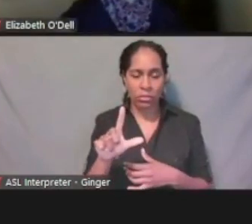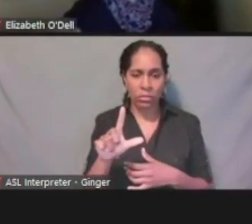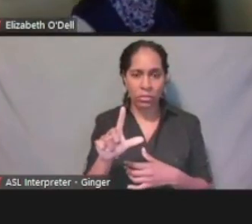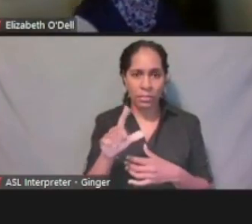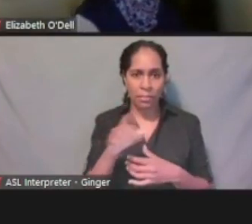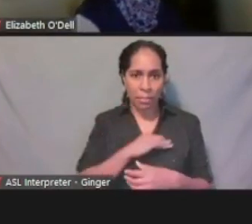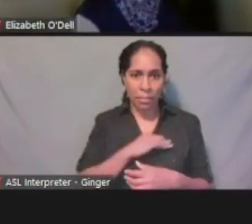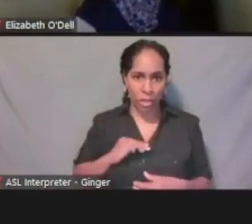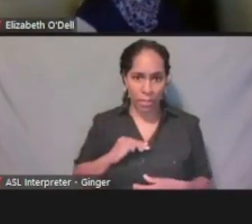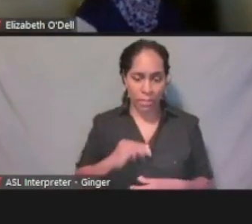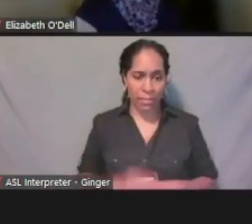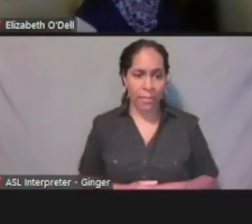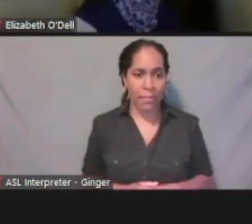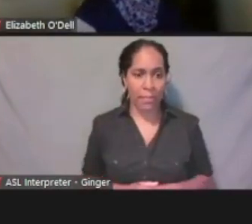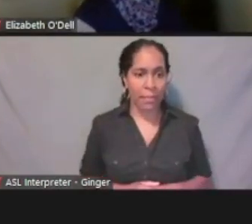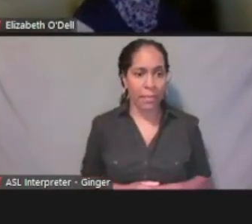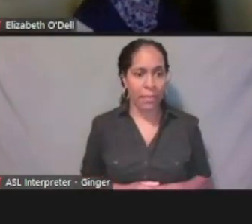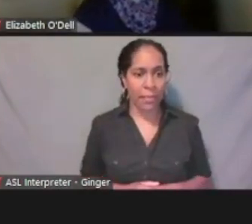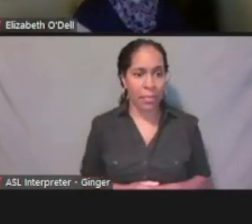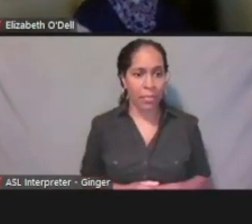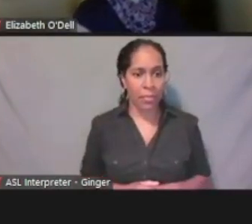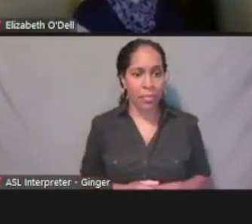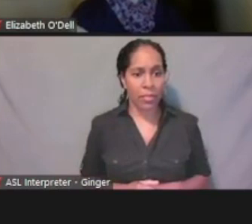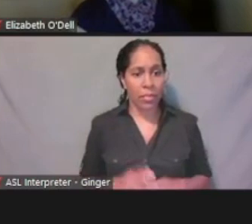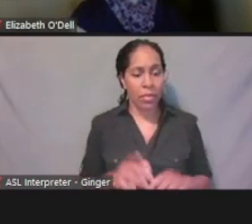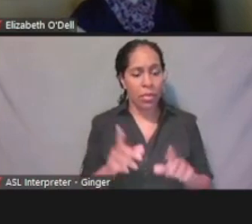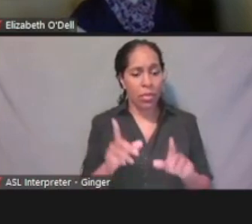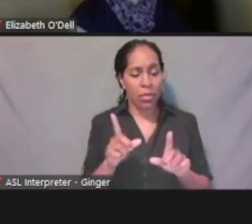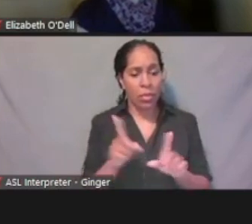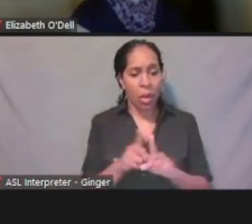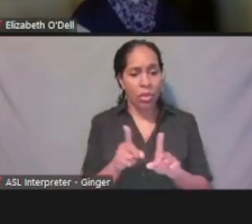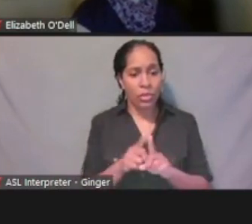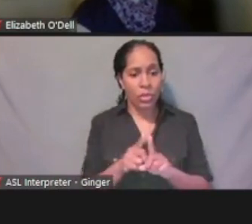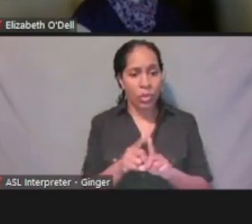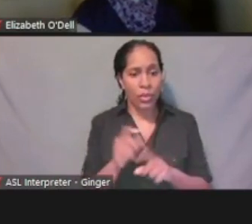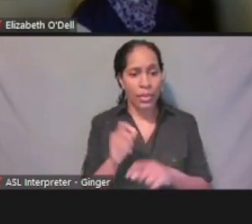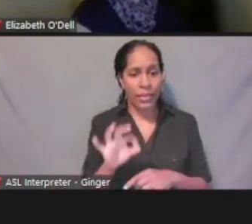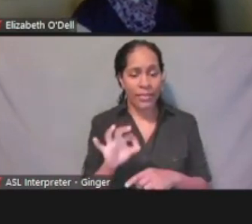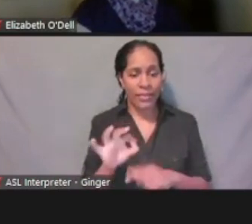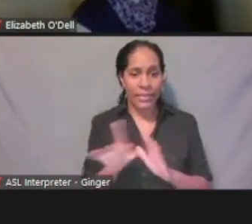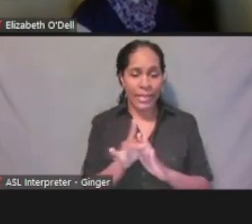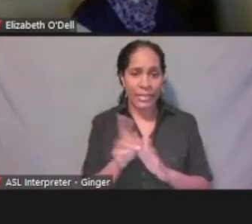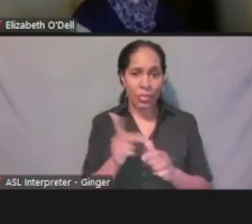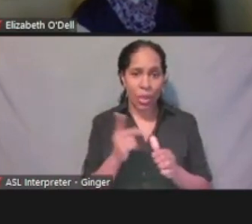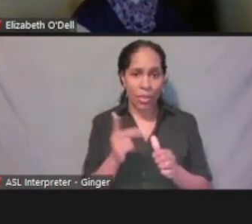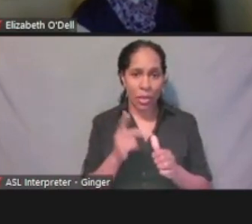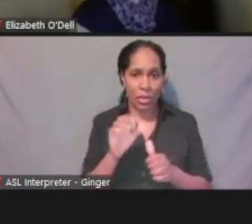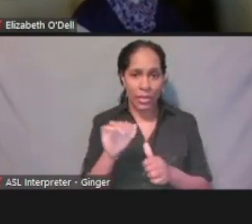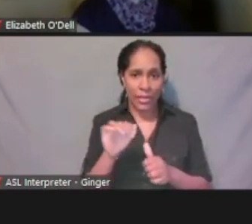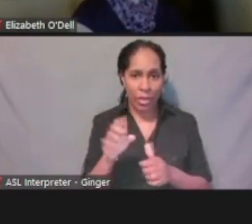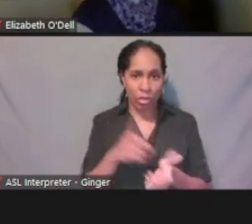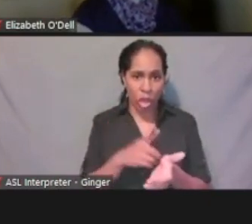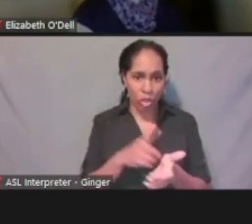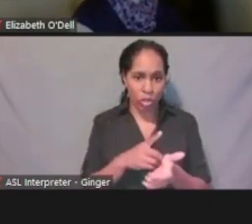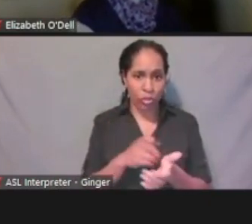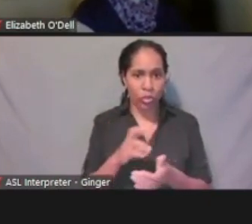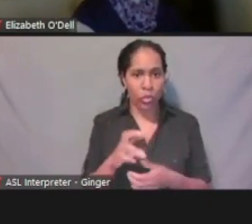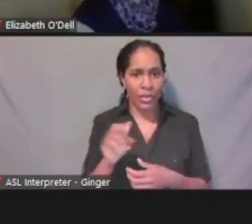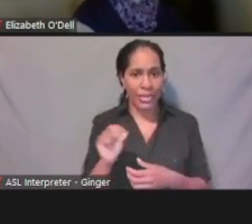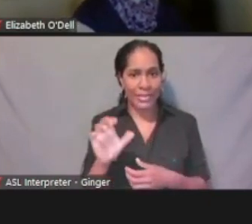And then also if they wanted to select a primary care provider doctor or an NC managed care plan, they could do that here as well.